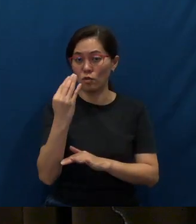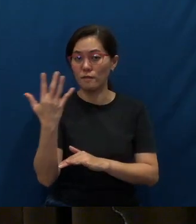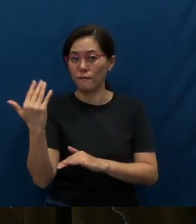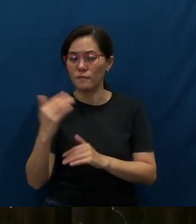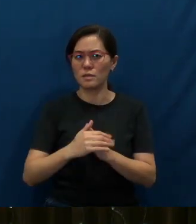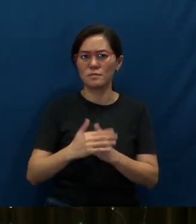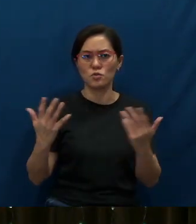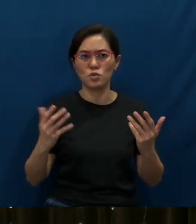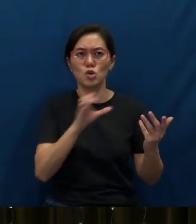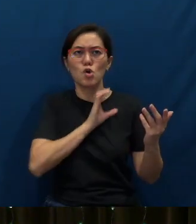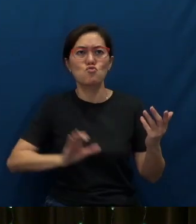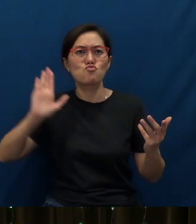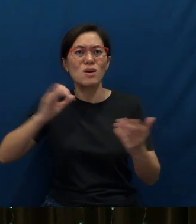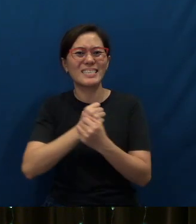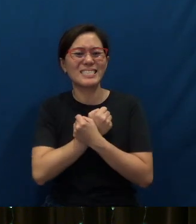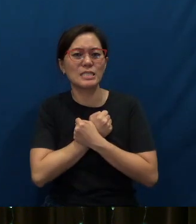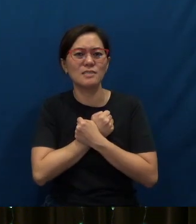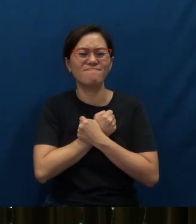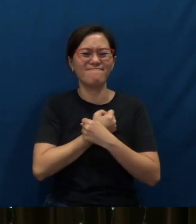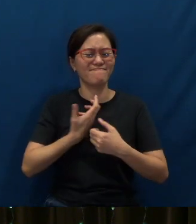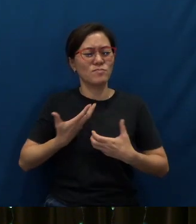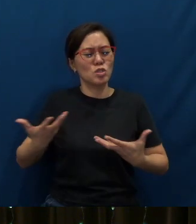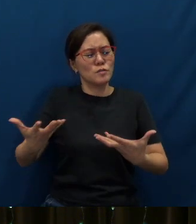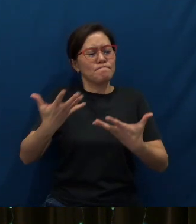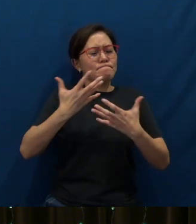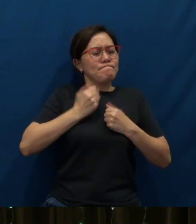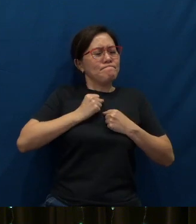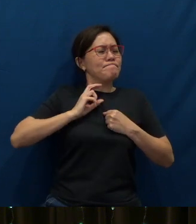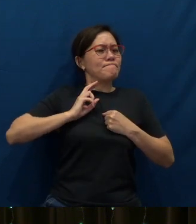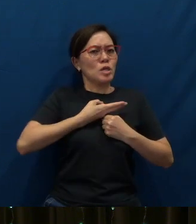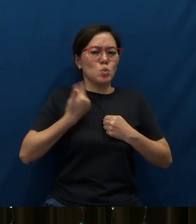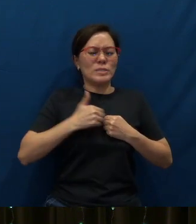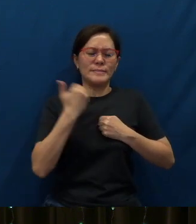“For Christ's love compels us, because we are convinced that one died for